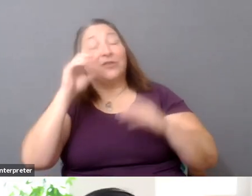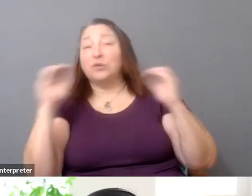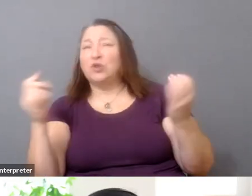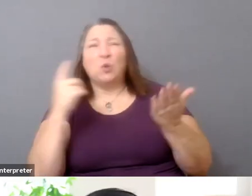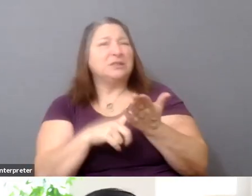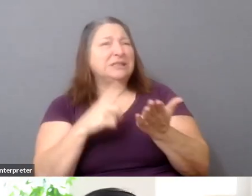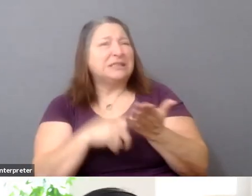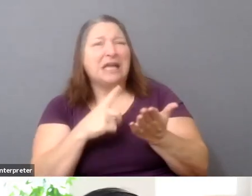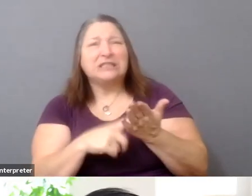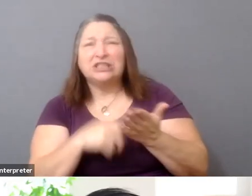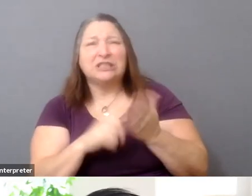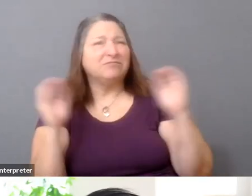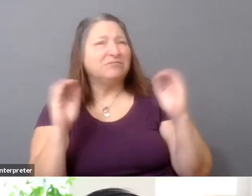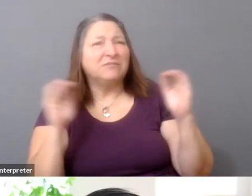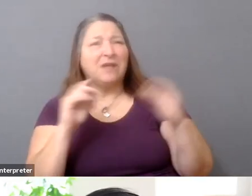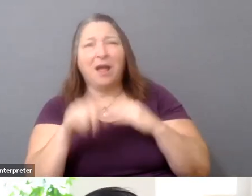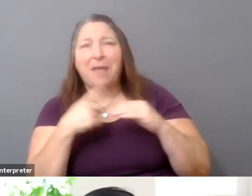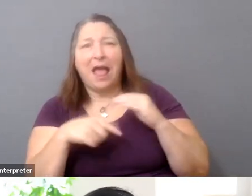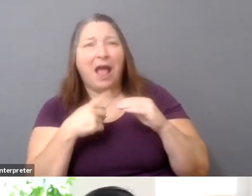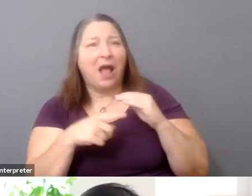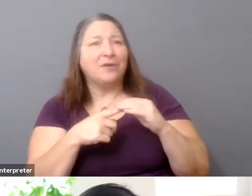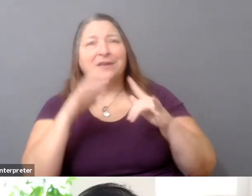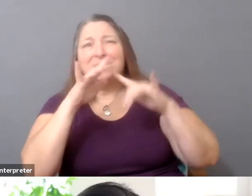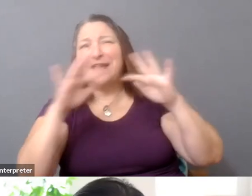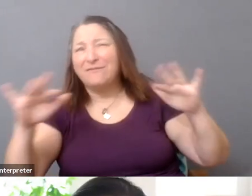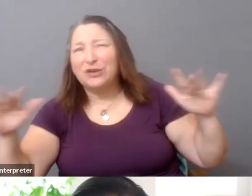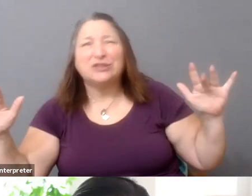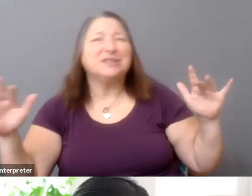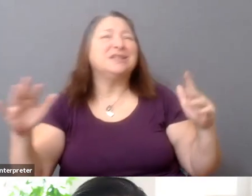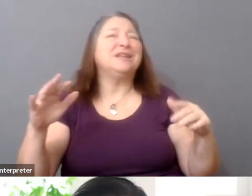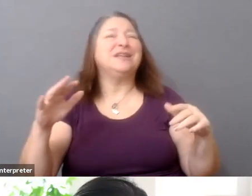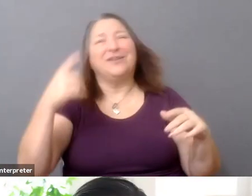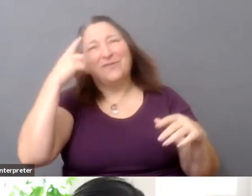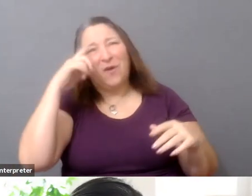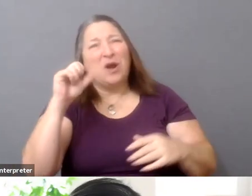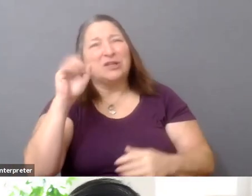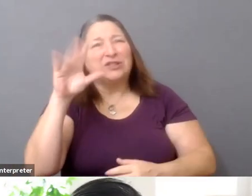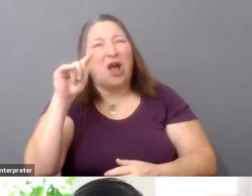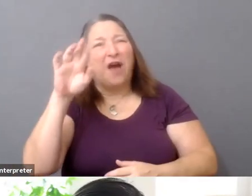about diversity in terms of software-engineering teams in the Valley.